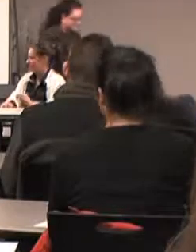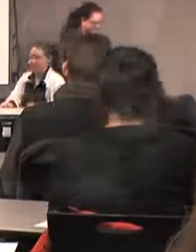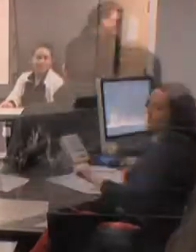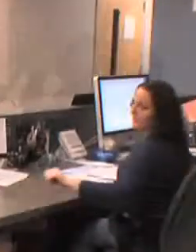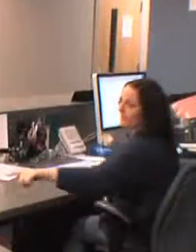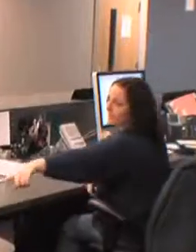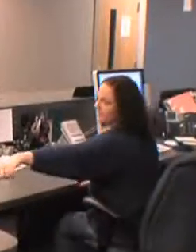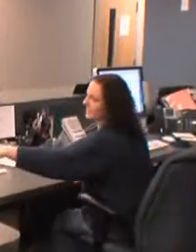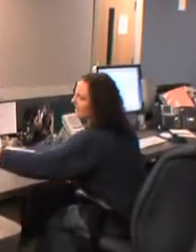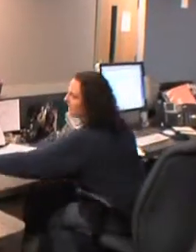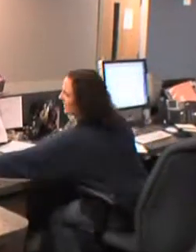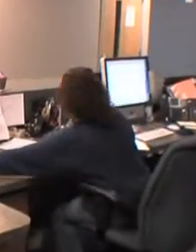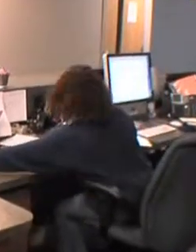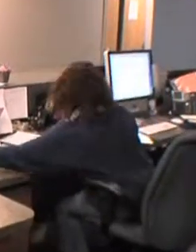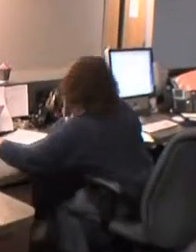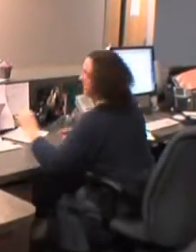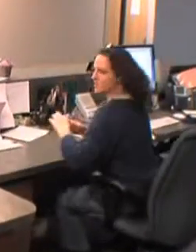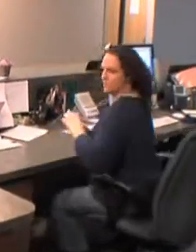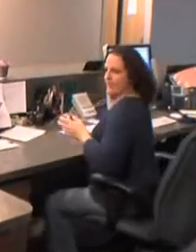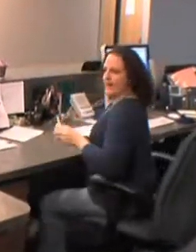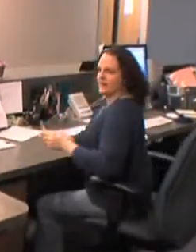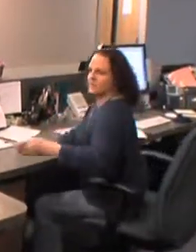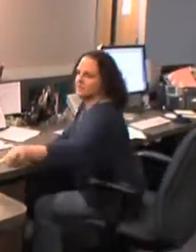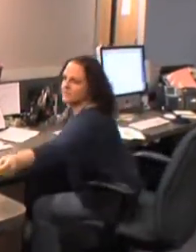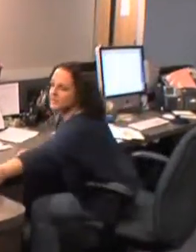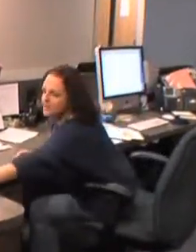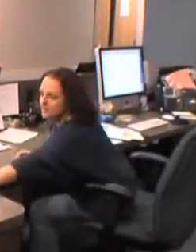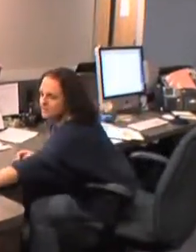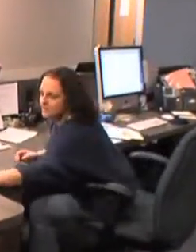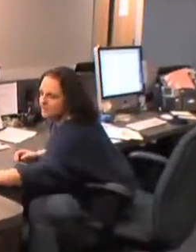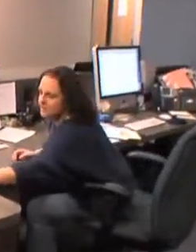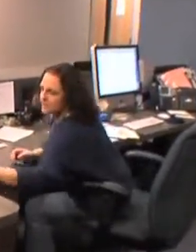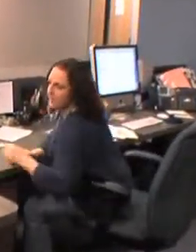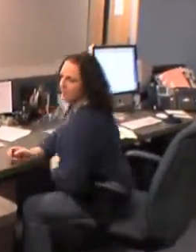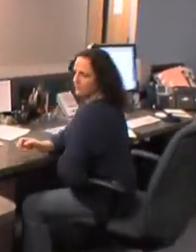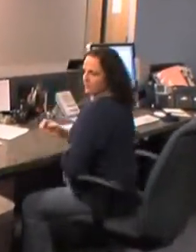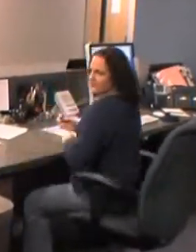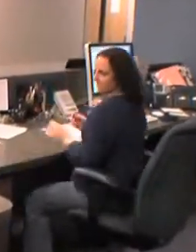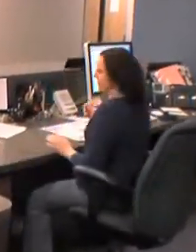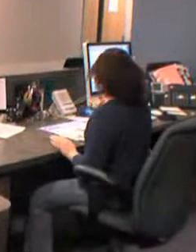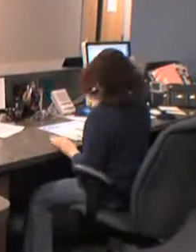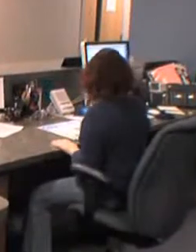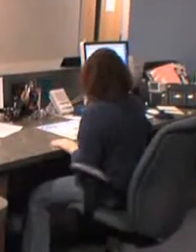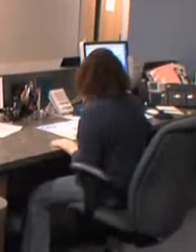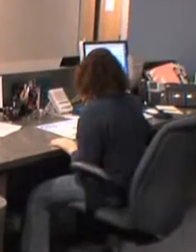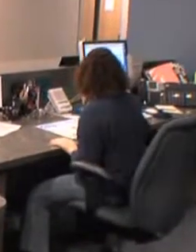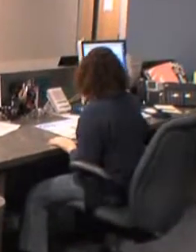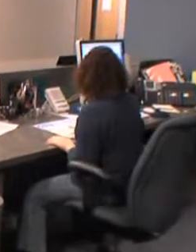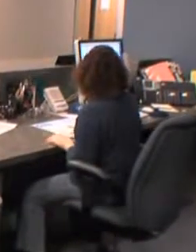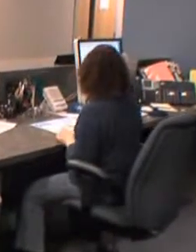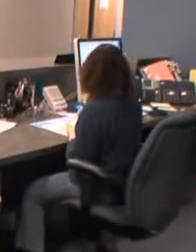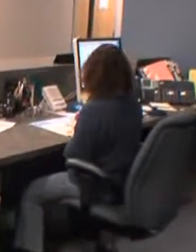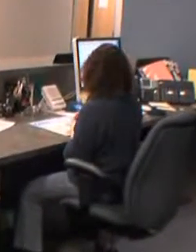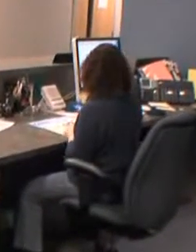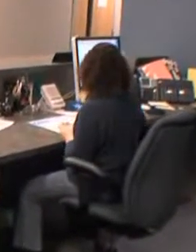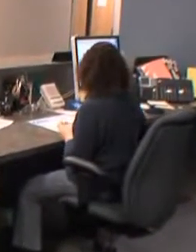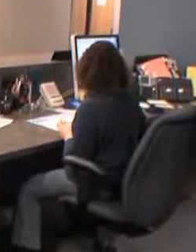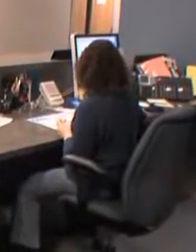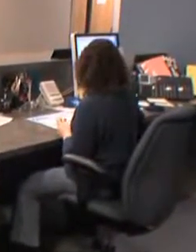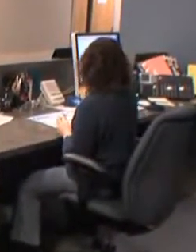THAT MAY HAVE TO BE OVERCOME, EITHER ON THE PART OF STAFF OR EVEN ON THE VICTIM, IN TERMS OF WHAT DOMESTIC VIOLENCE IS OR ISN’T.